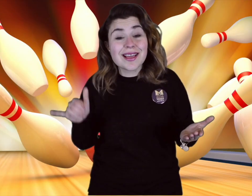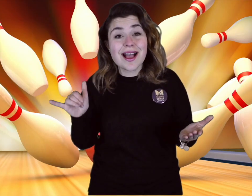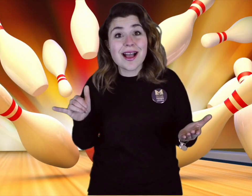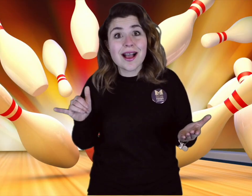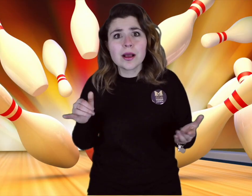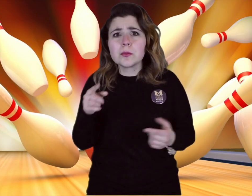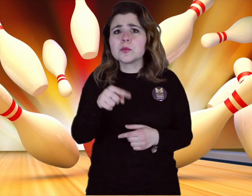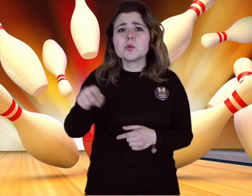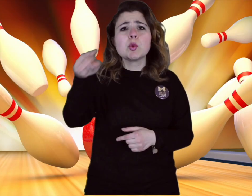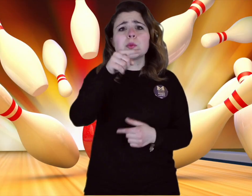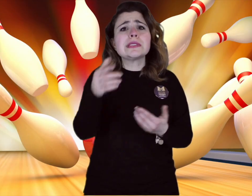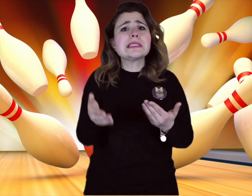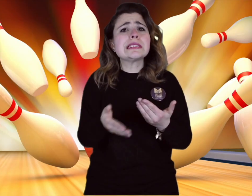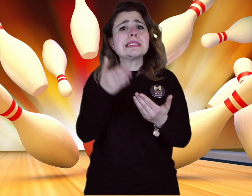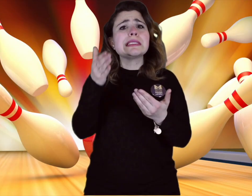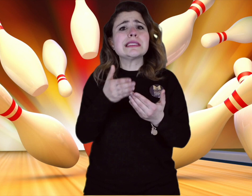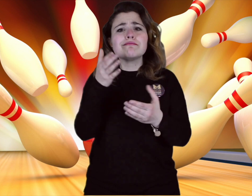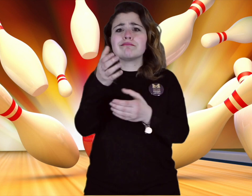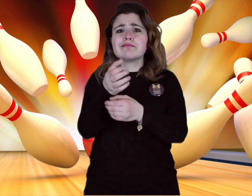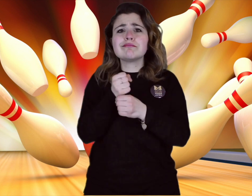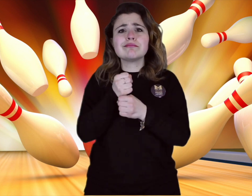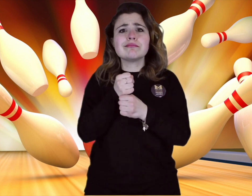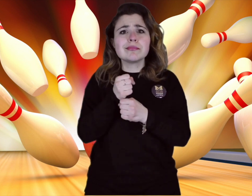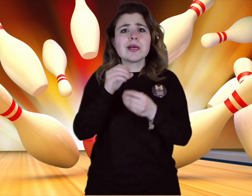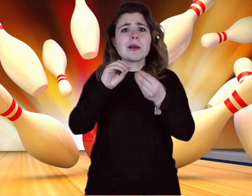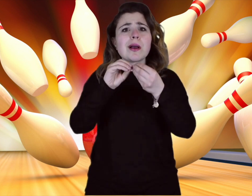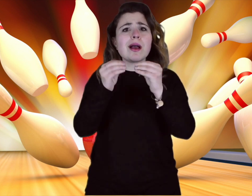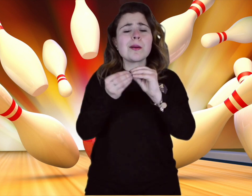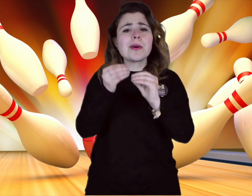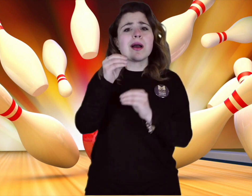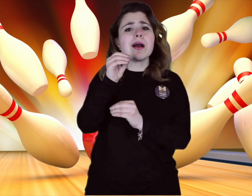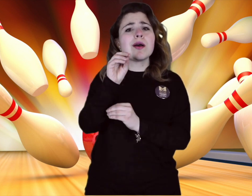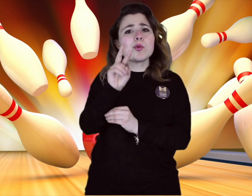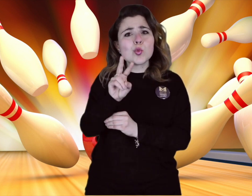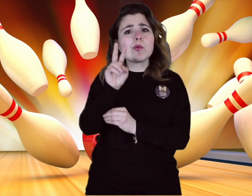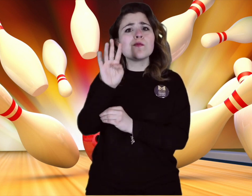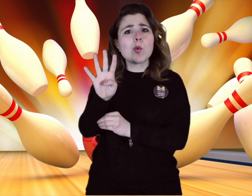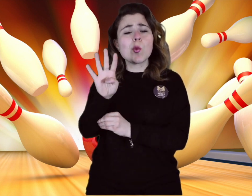There you have it. It's easy to get from the workshop to the bowling.